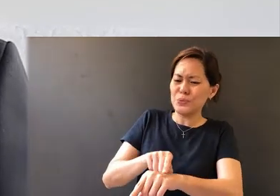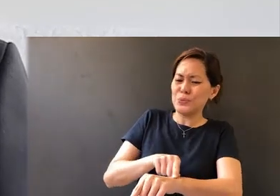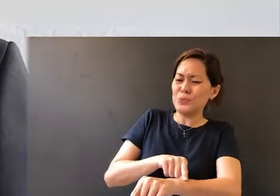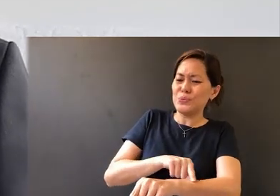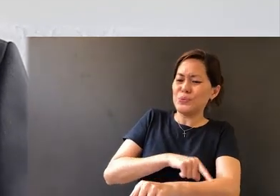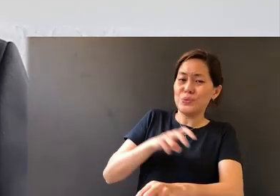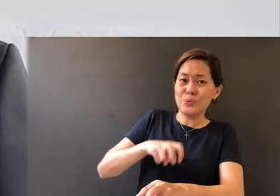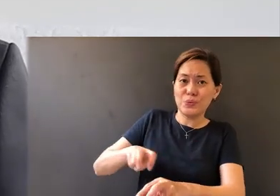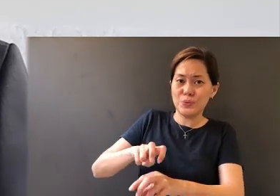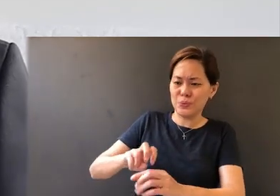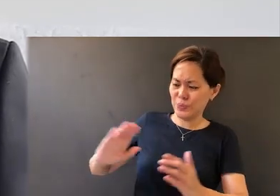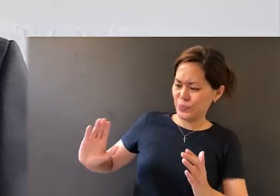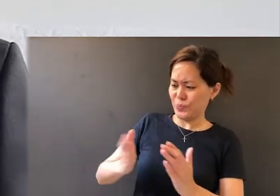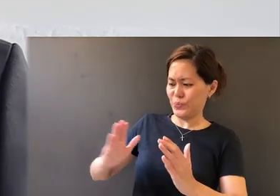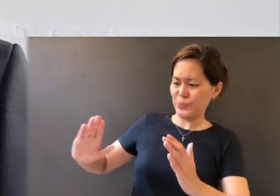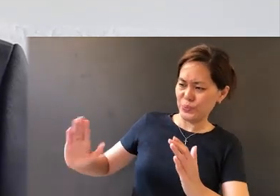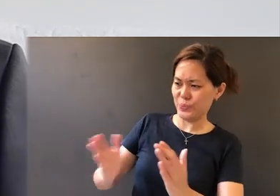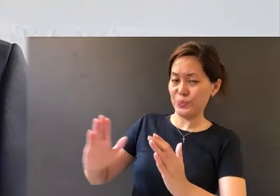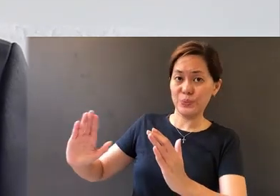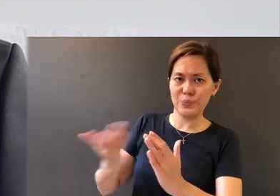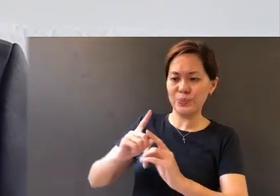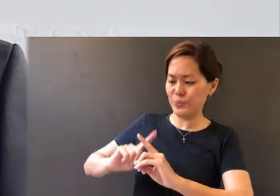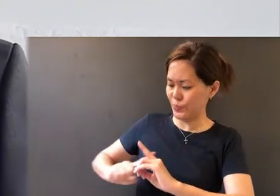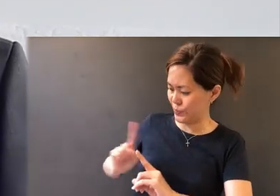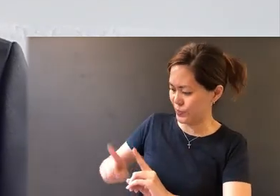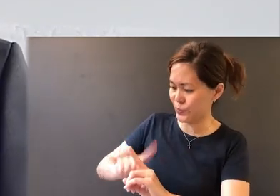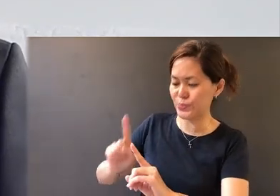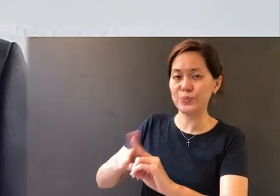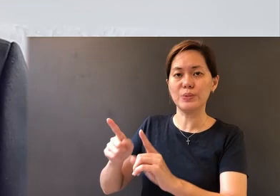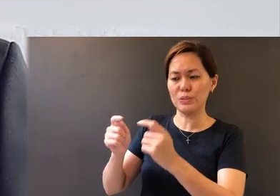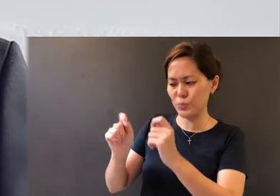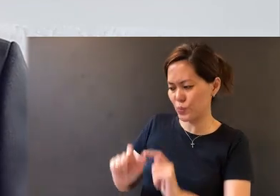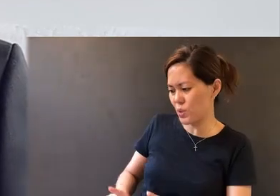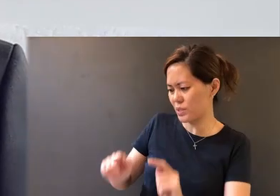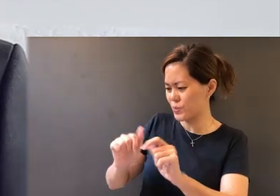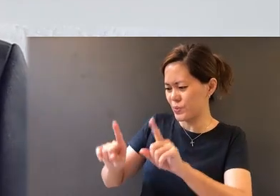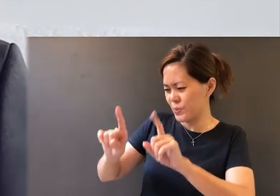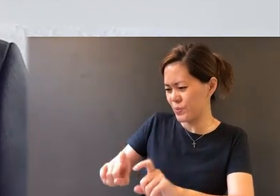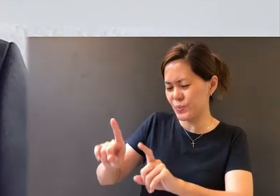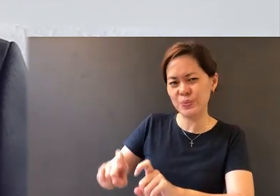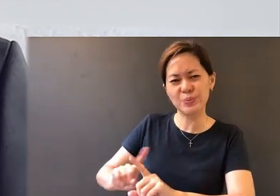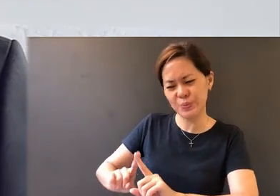facing different and various kinds of trials and testings.